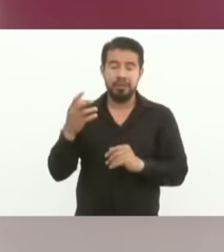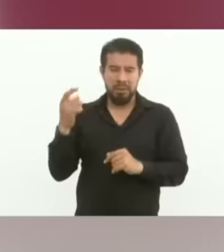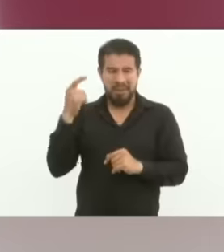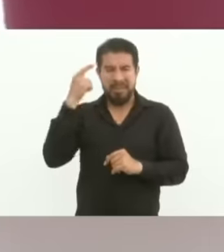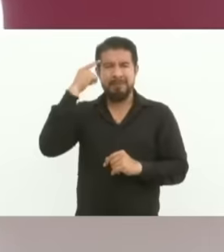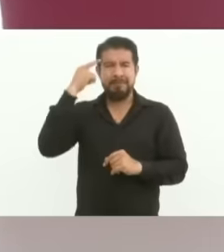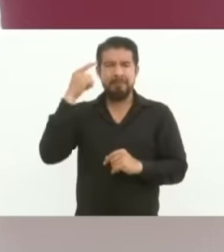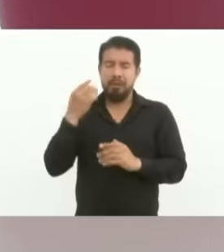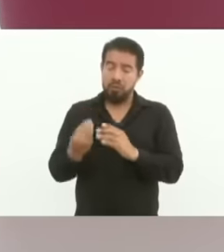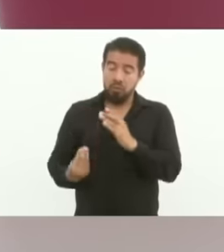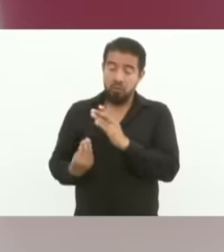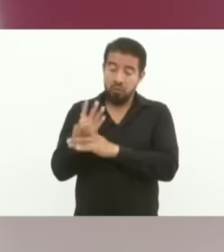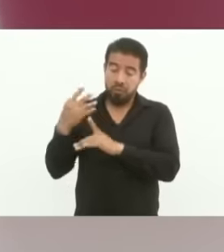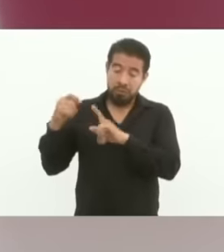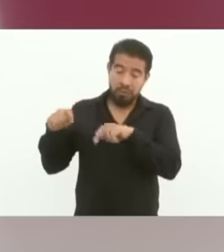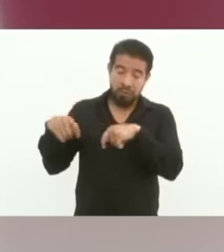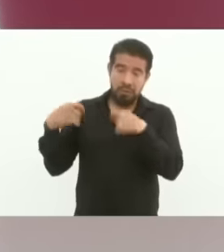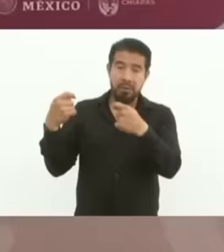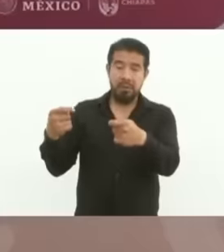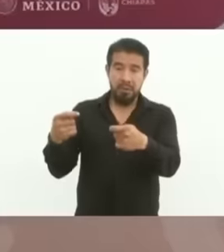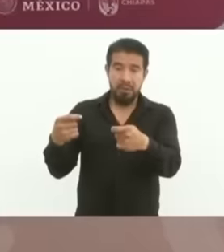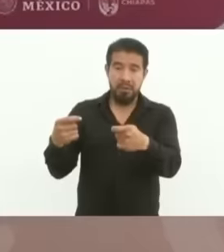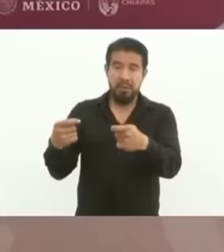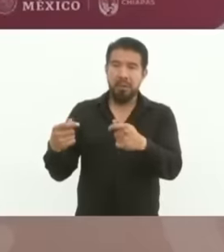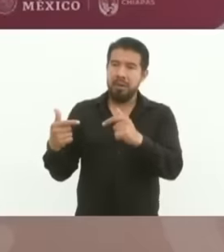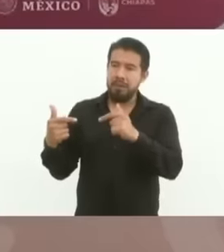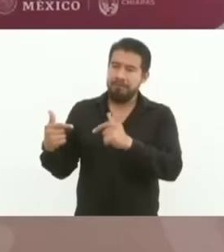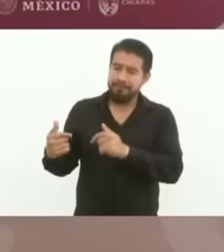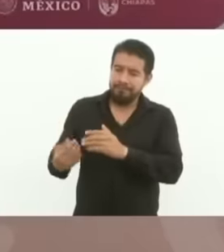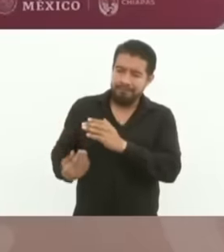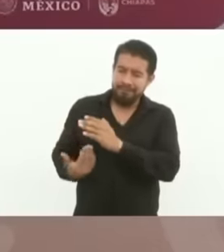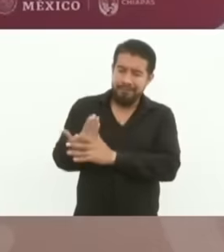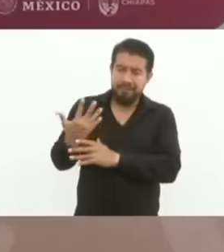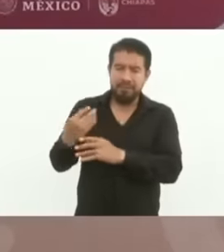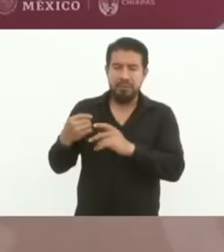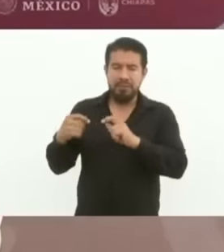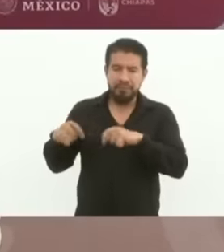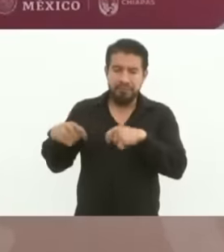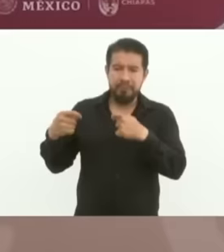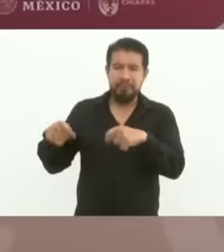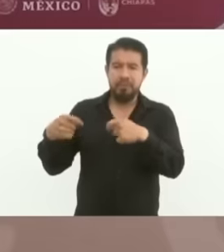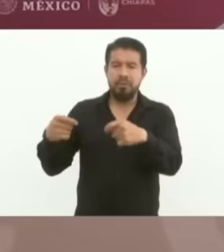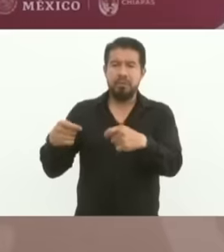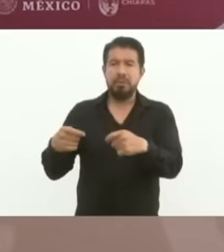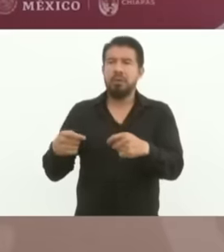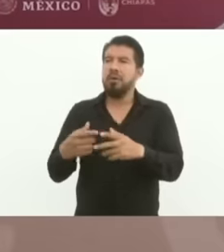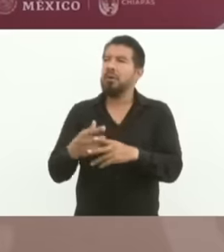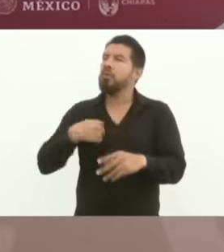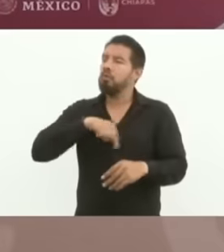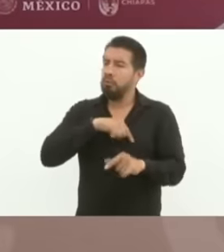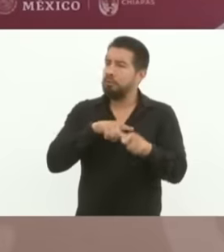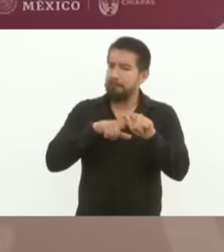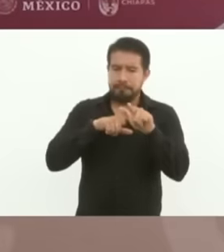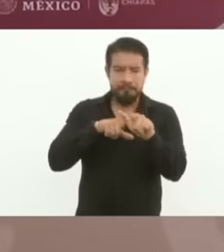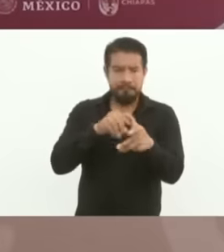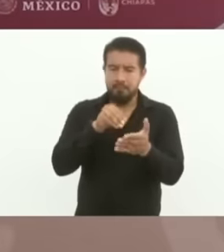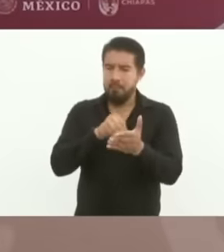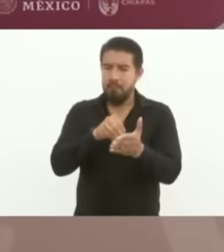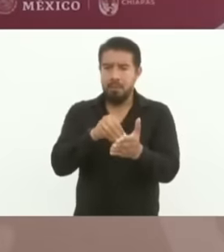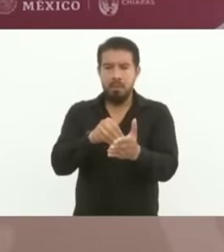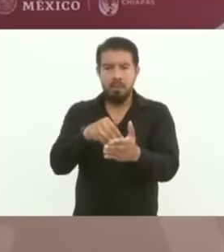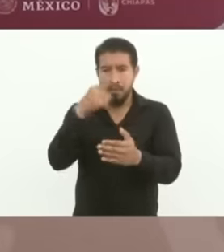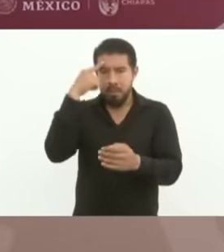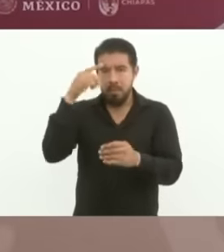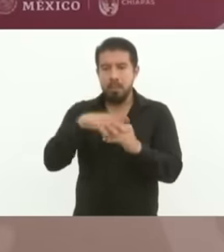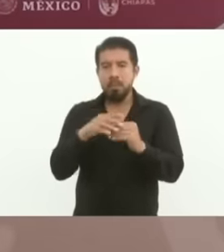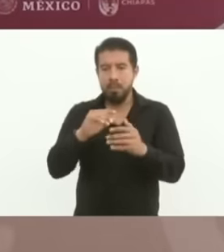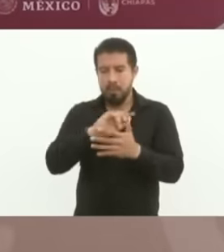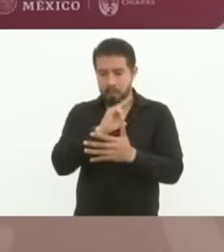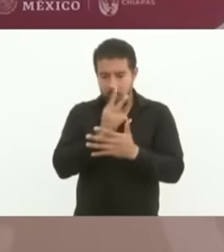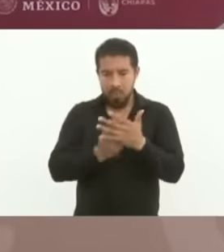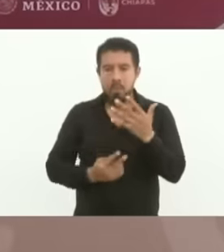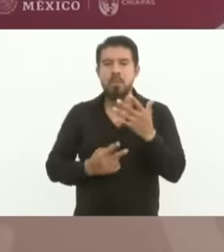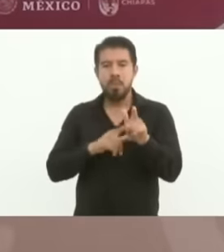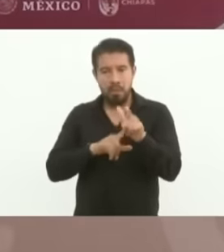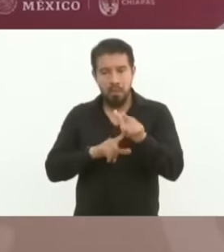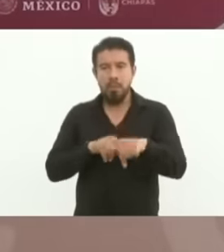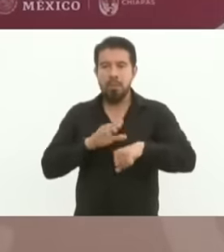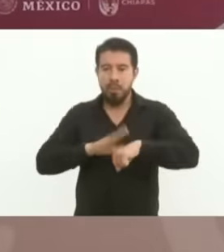generations. Let's continue with the same program because Claudia is going to continue